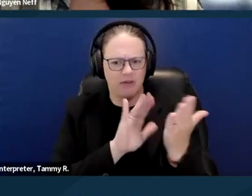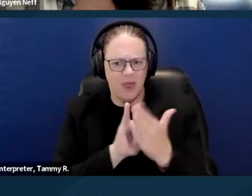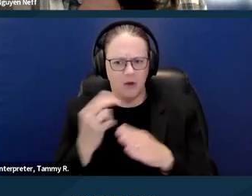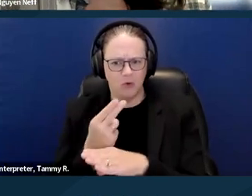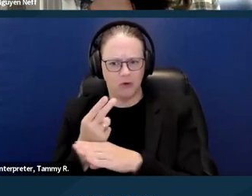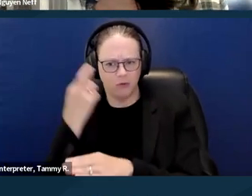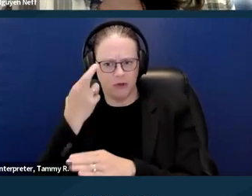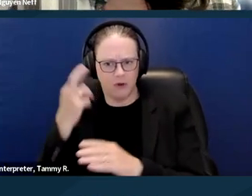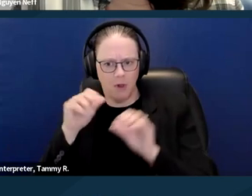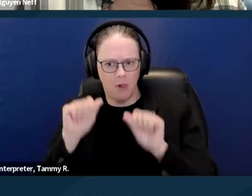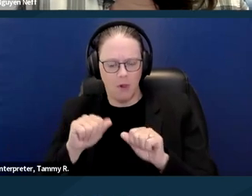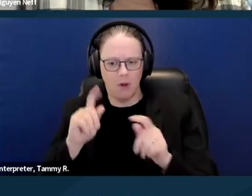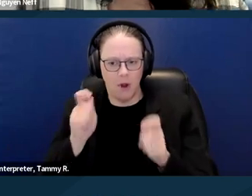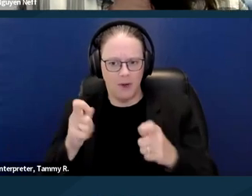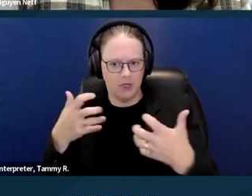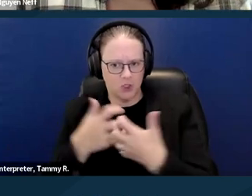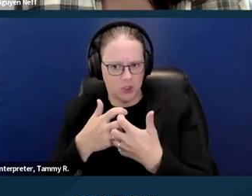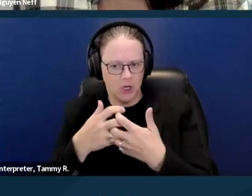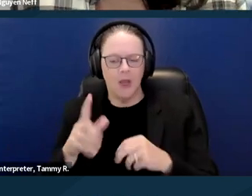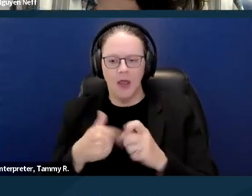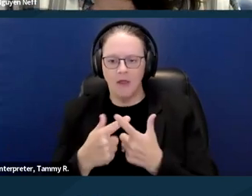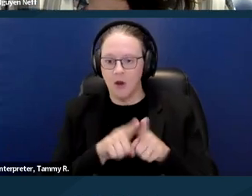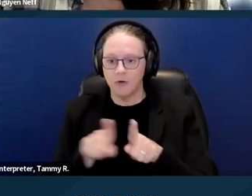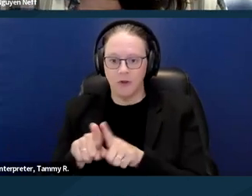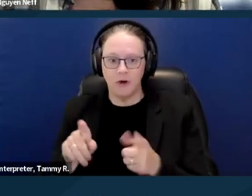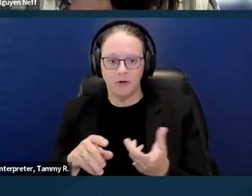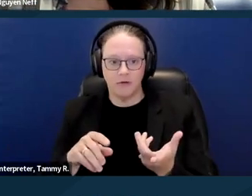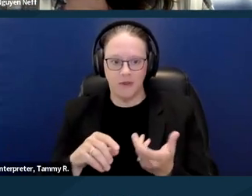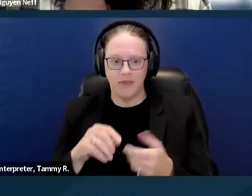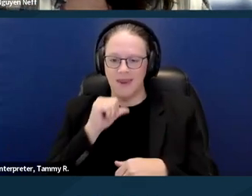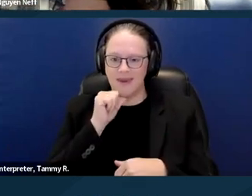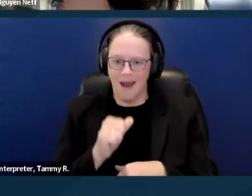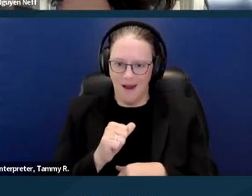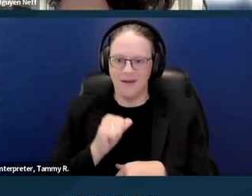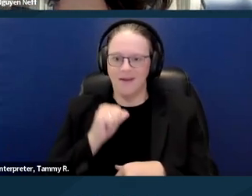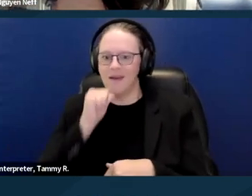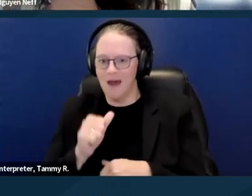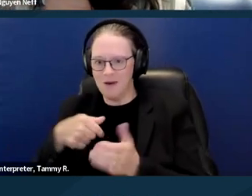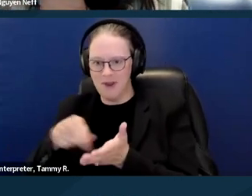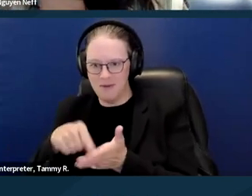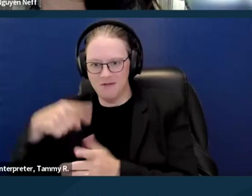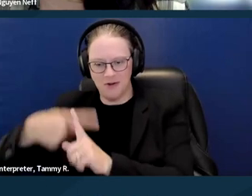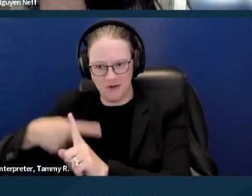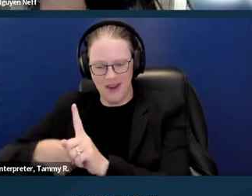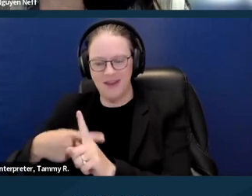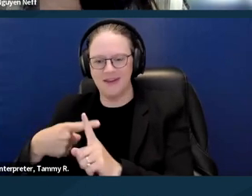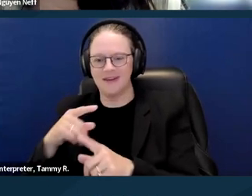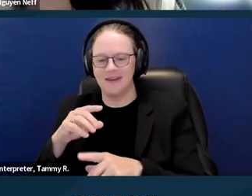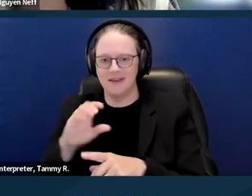And then there's also the mon non-payment of rent cases that can be connected to disability. So a common one is hoarding, right?